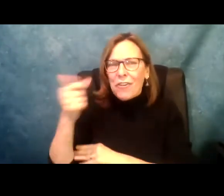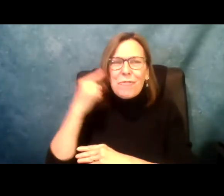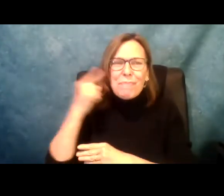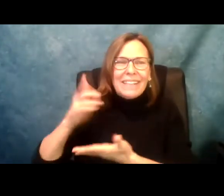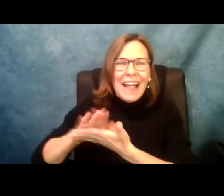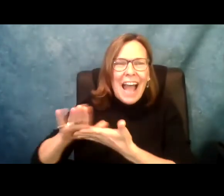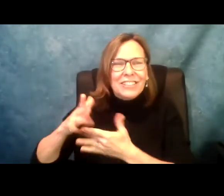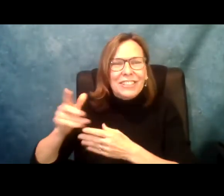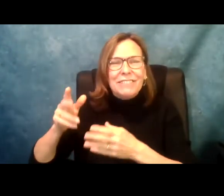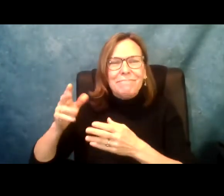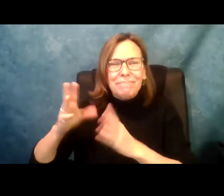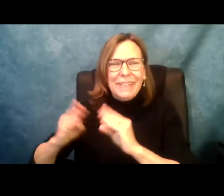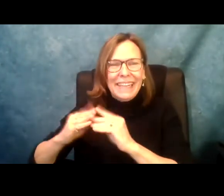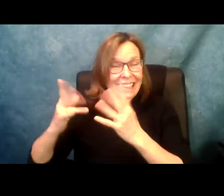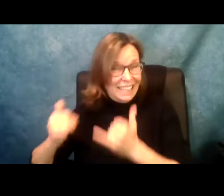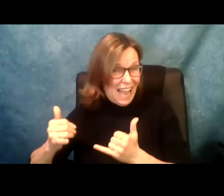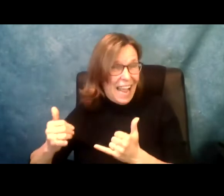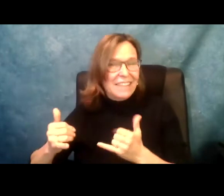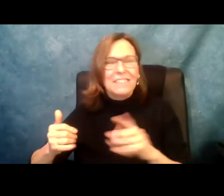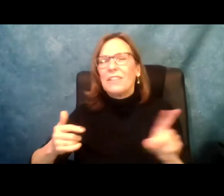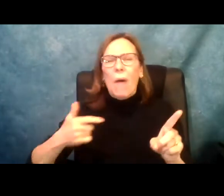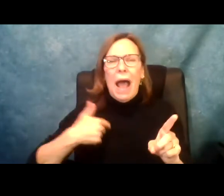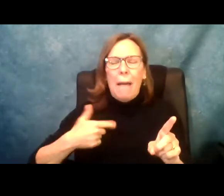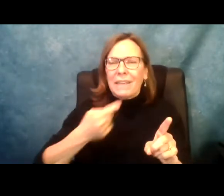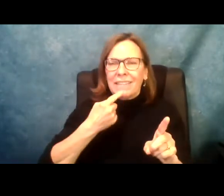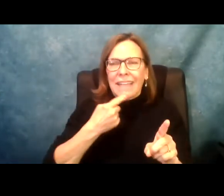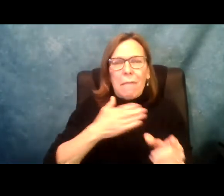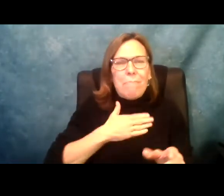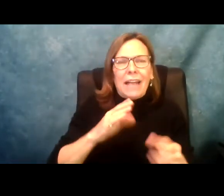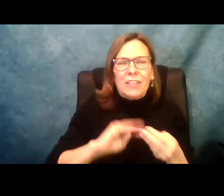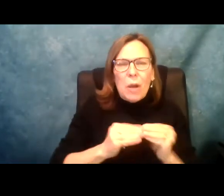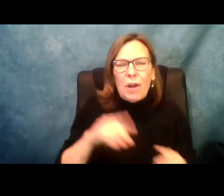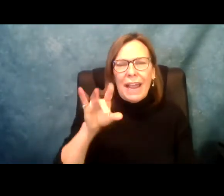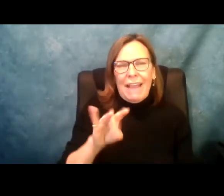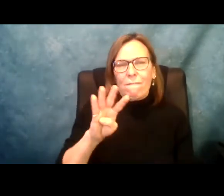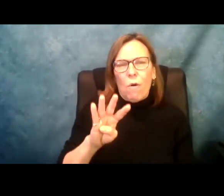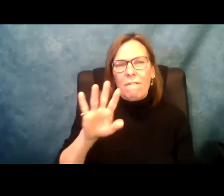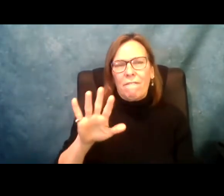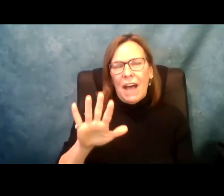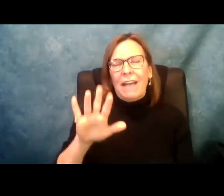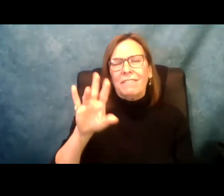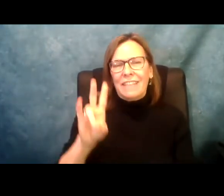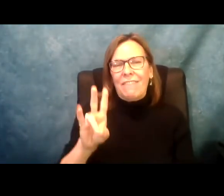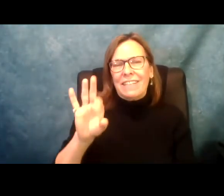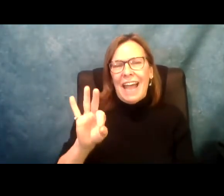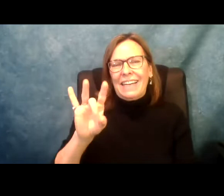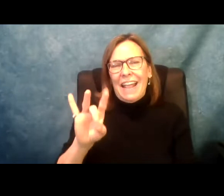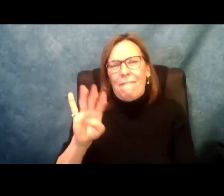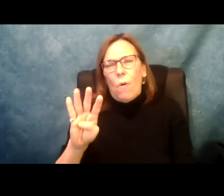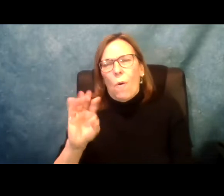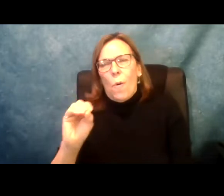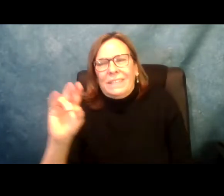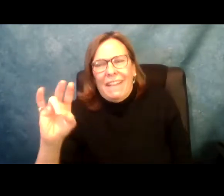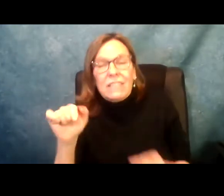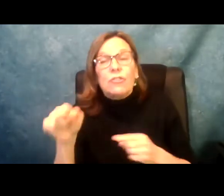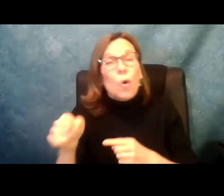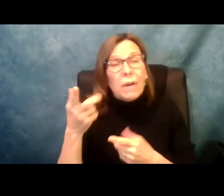important that we do that. I' m going off, I have a mental